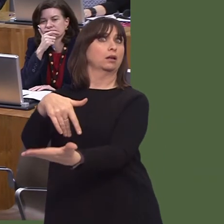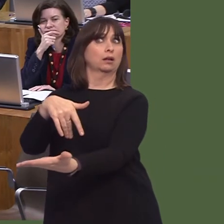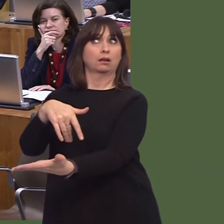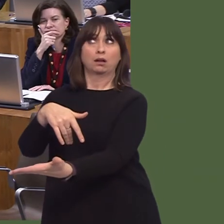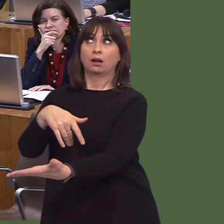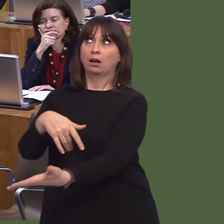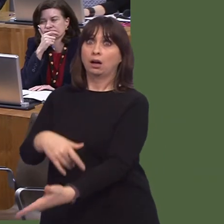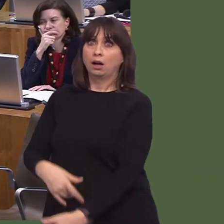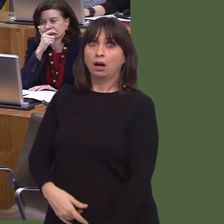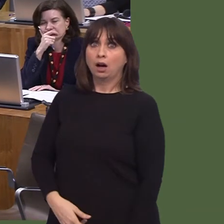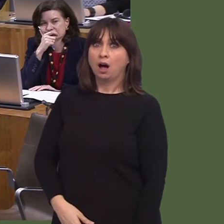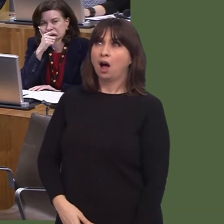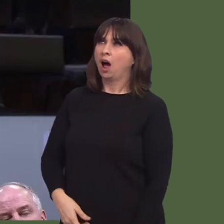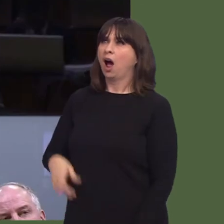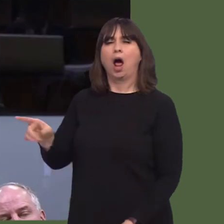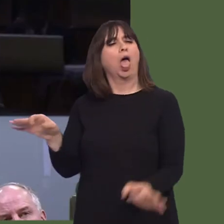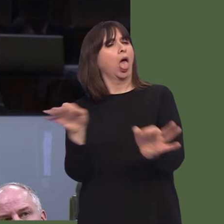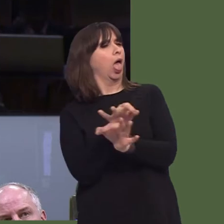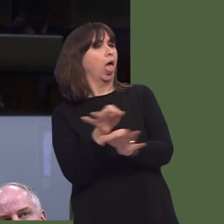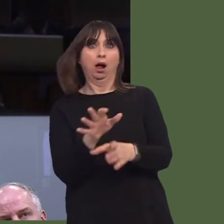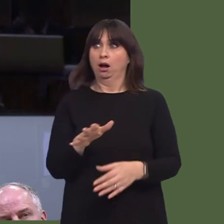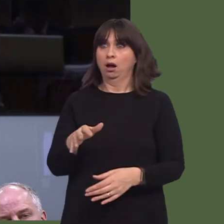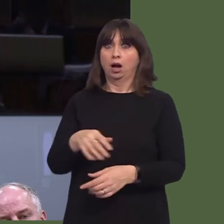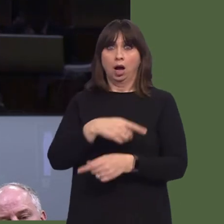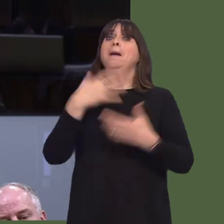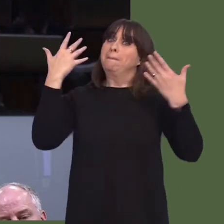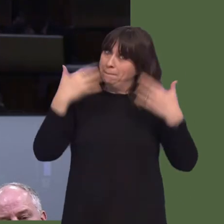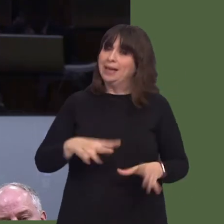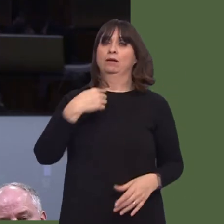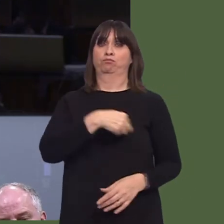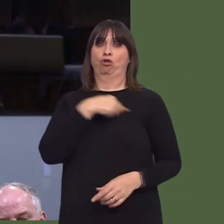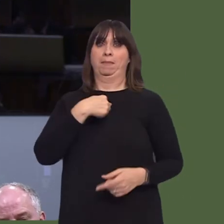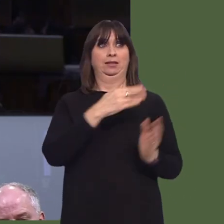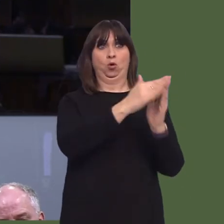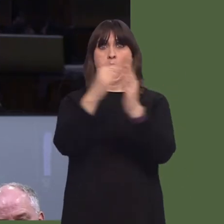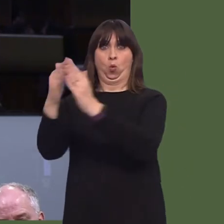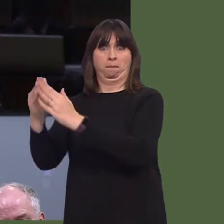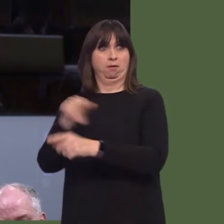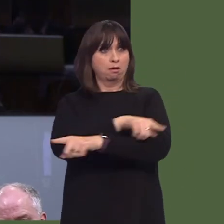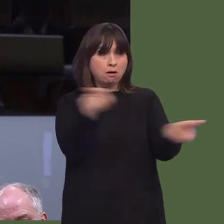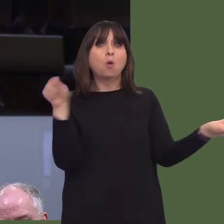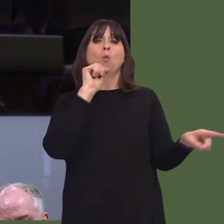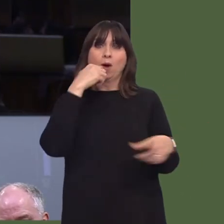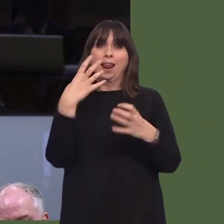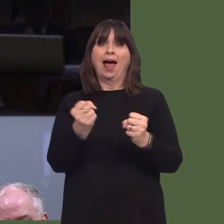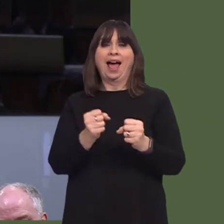So, I do want to seeóand I know it's something that is felt strongly by Members who represent